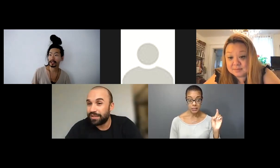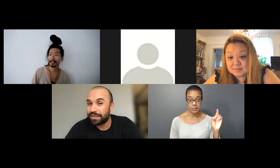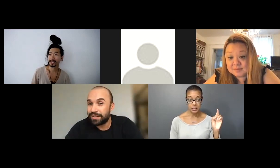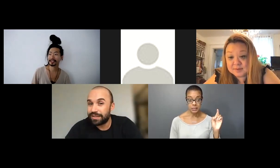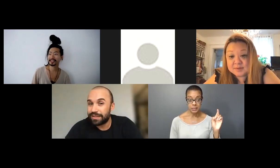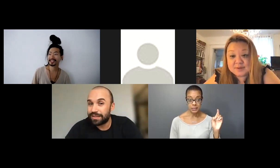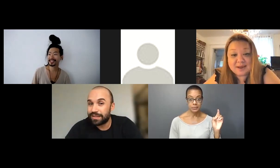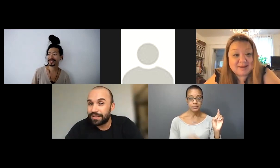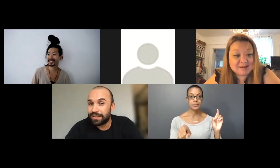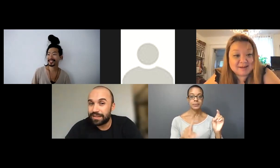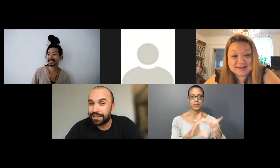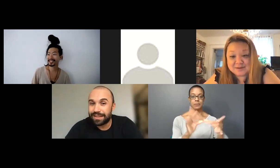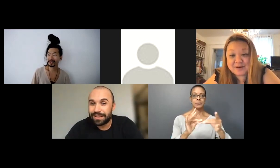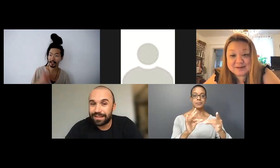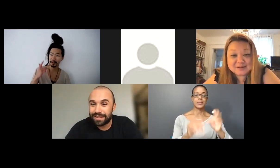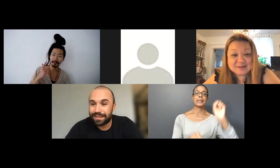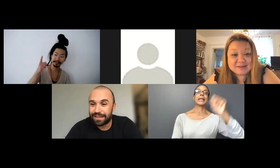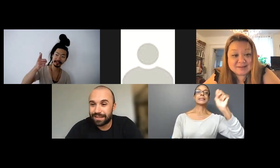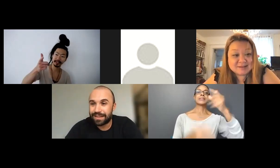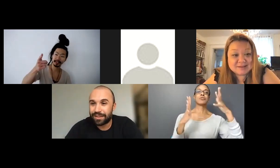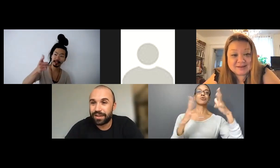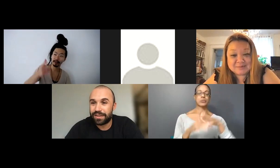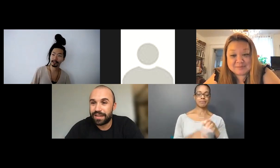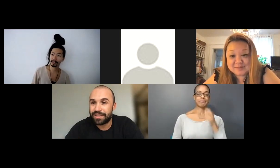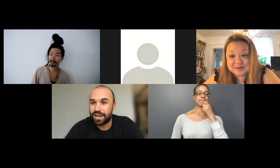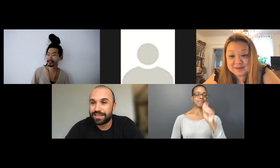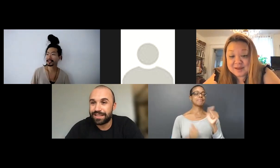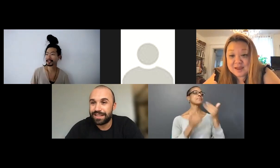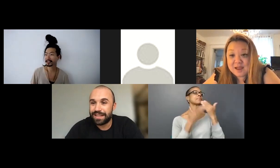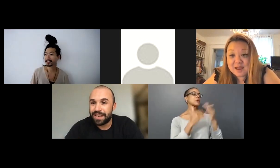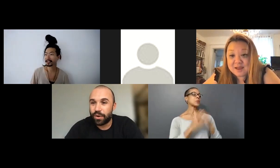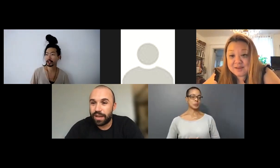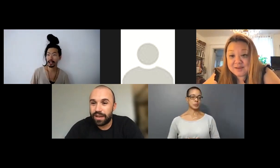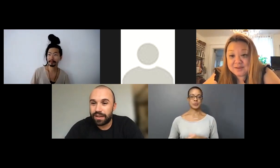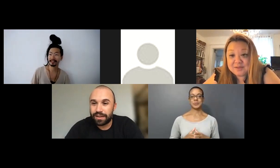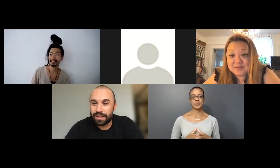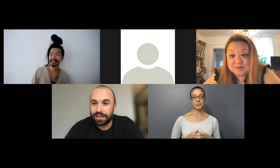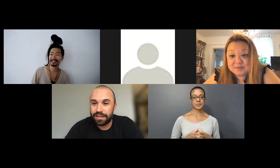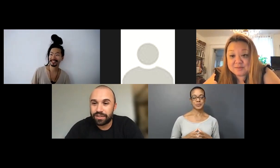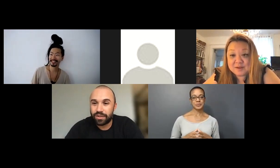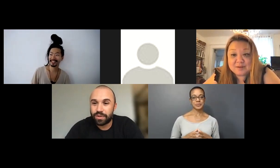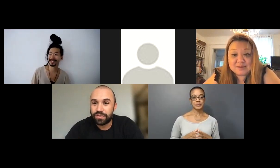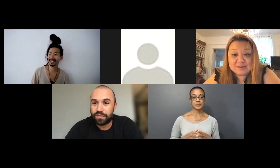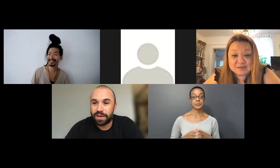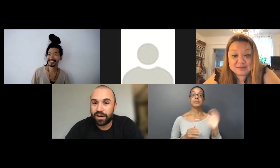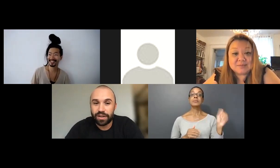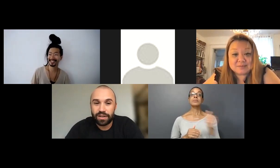Oh, we did. Thanks Jackson. I think there's another question for Aaron.